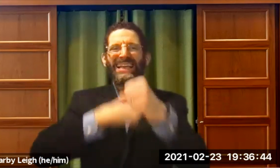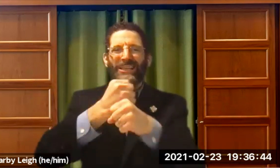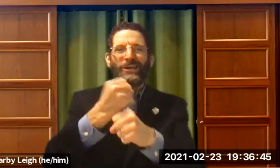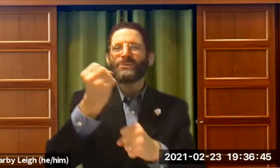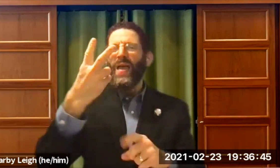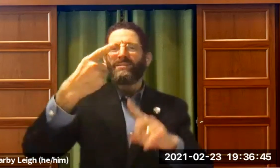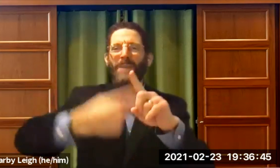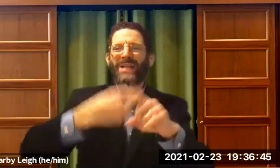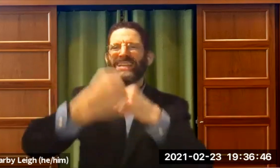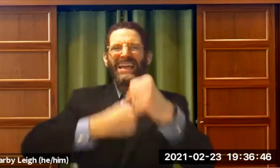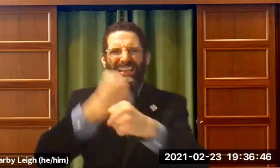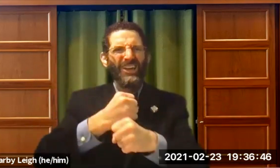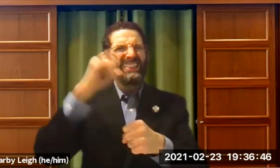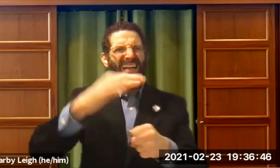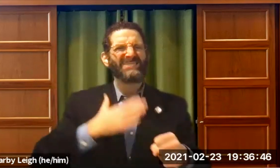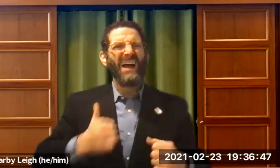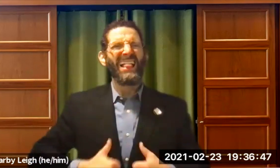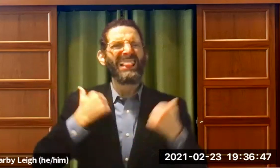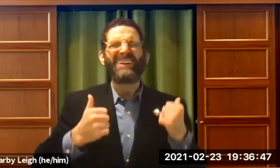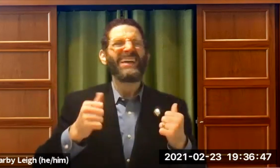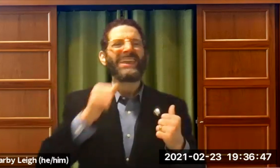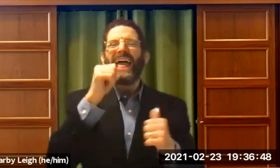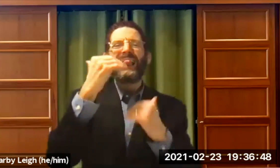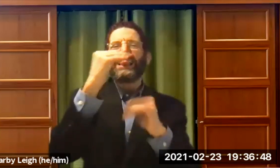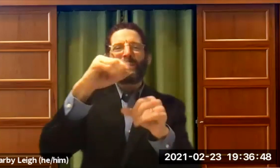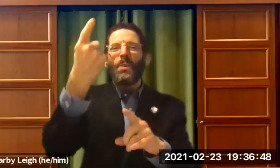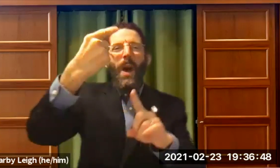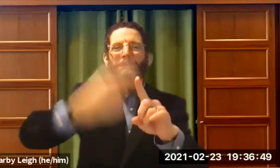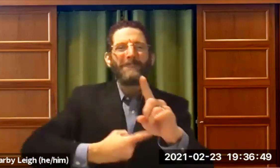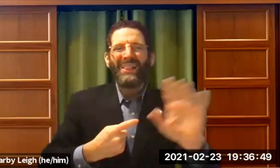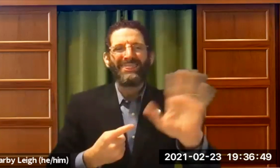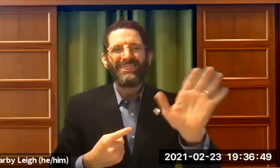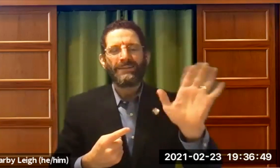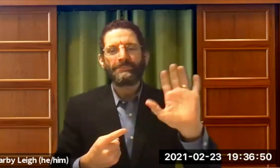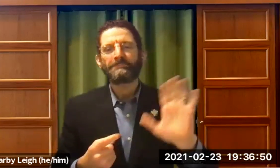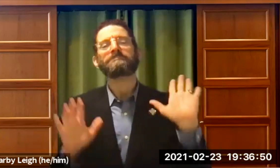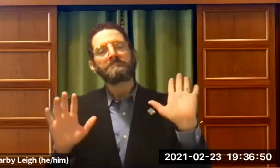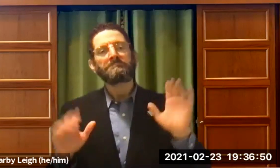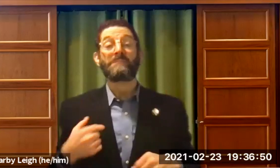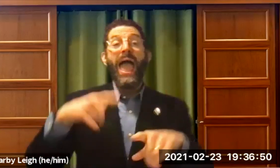For those 27 or 28 days of February, that's not enough. I don't want to have just one